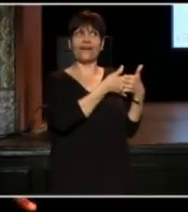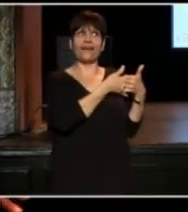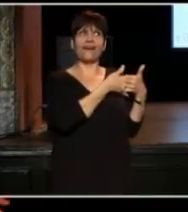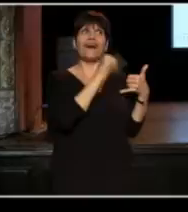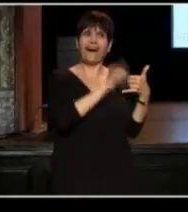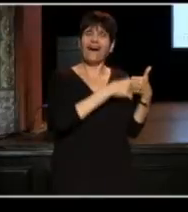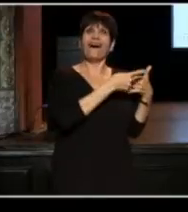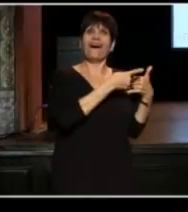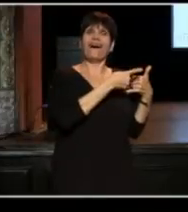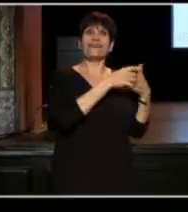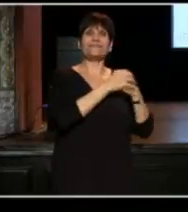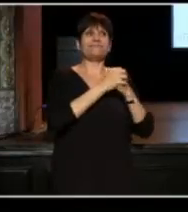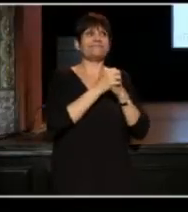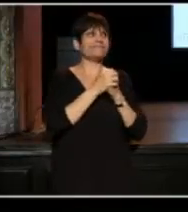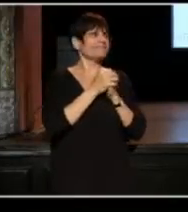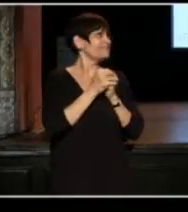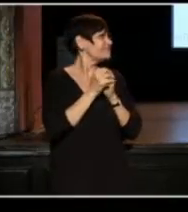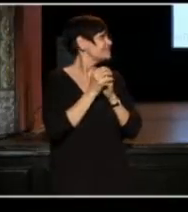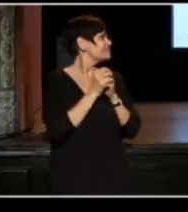Congratulations, gentlemen. Congratulations.